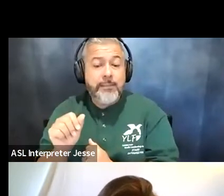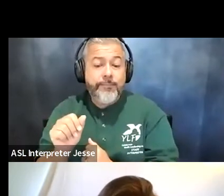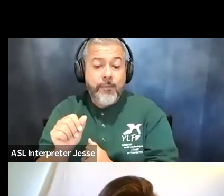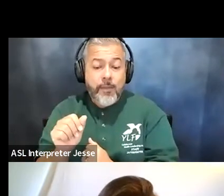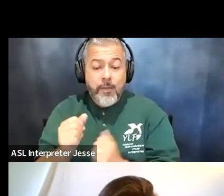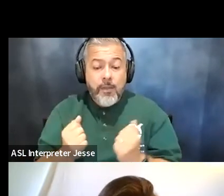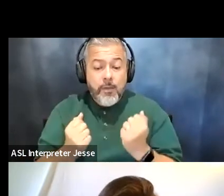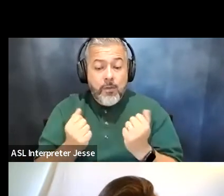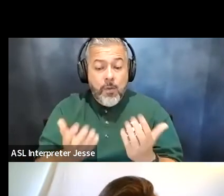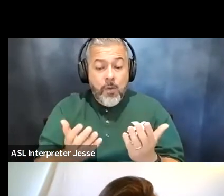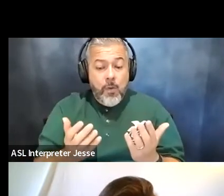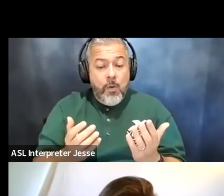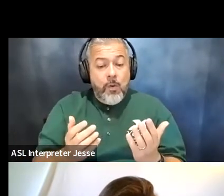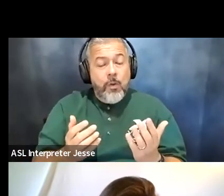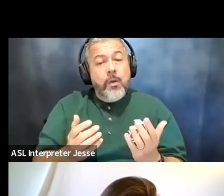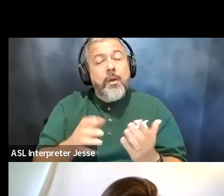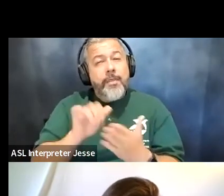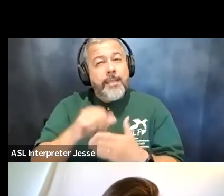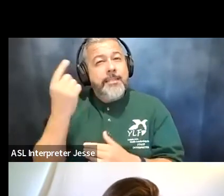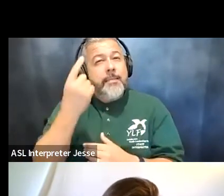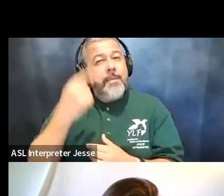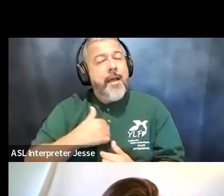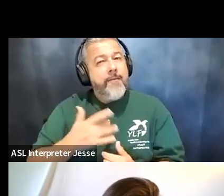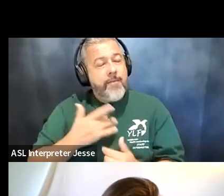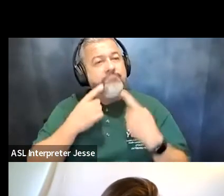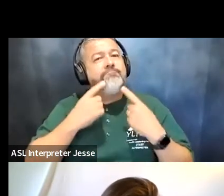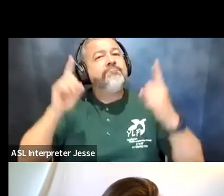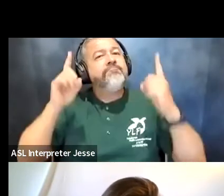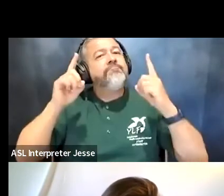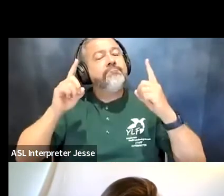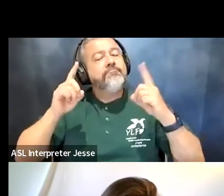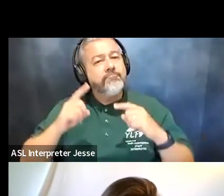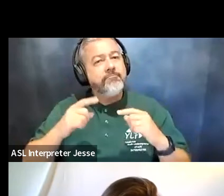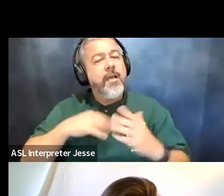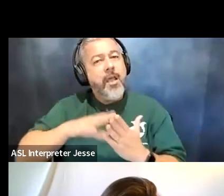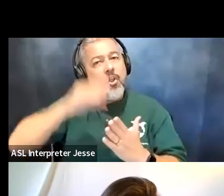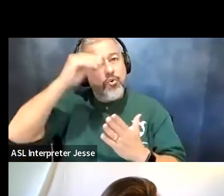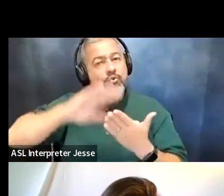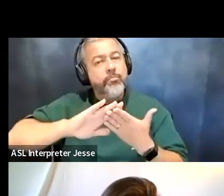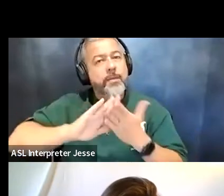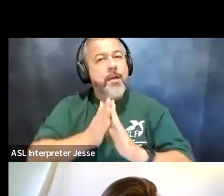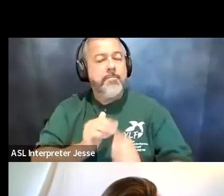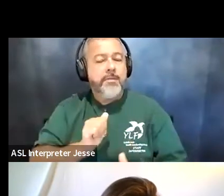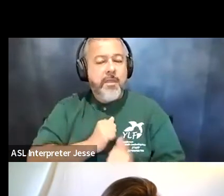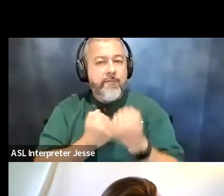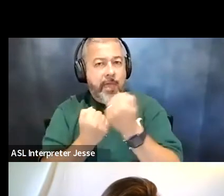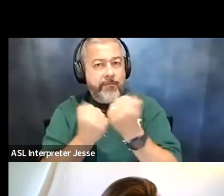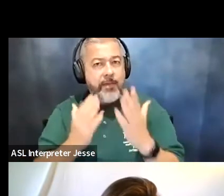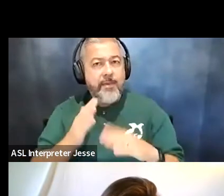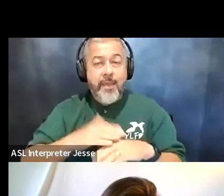that was you know something that i've you know felt accomplished with is that i learned to become an a self-advocate at a very young age i think i was